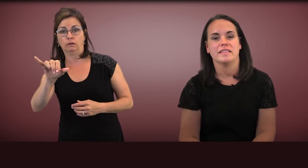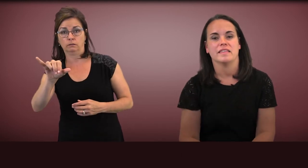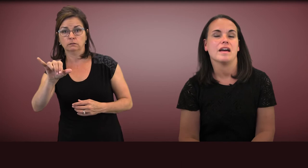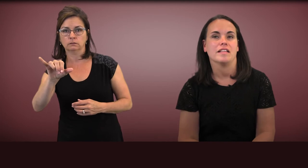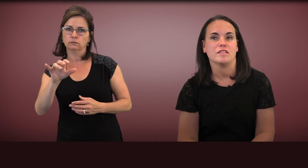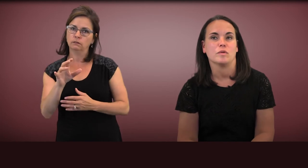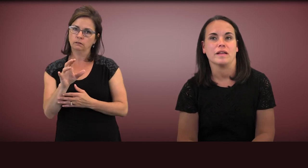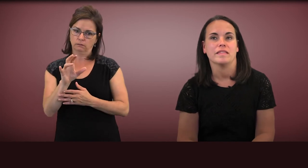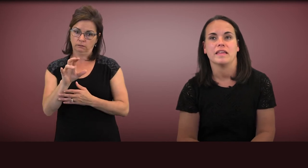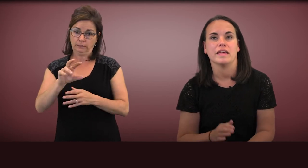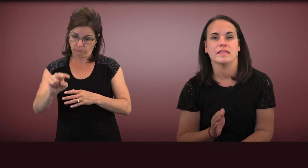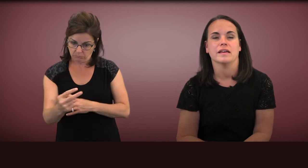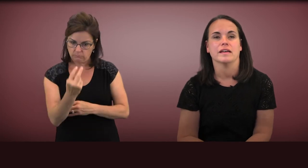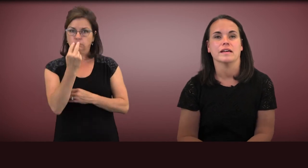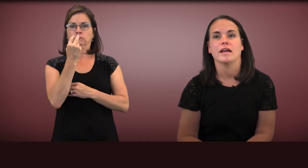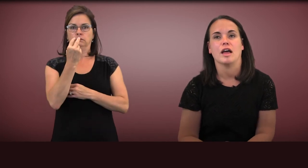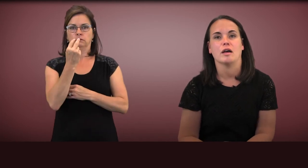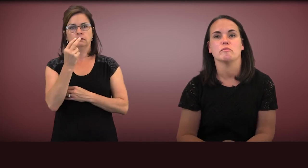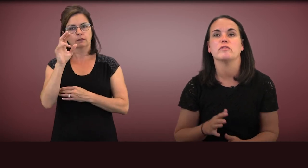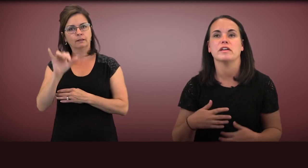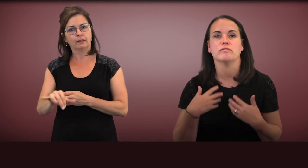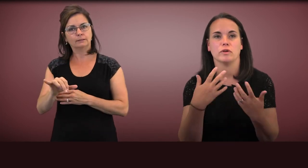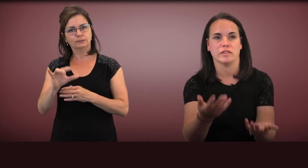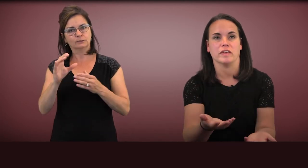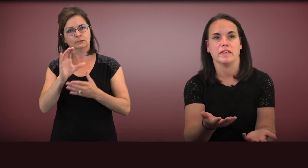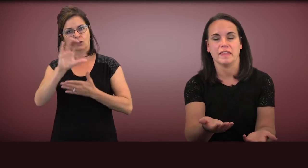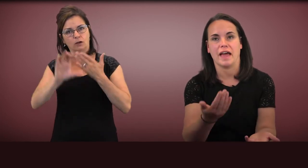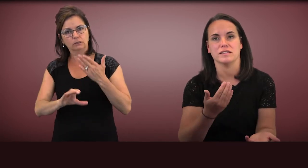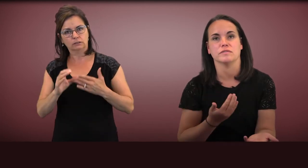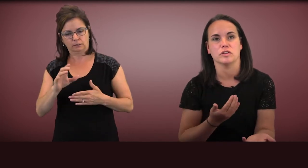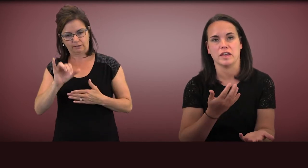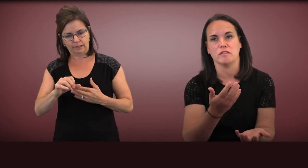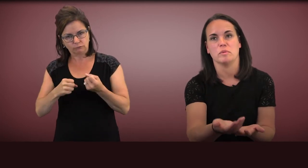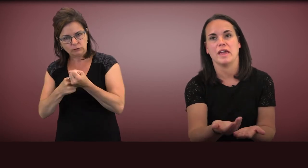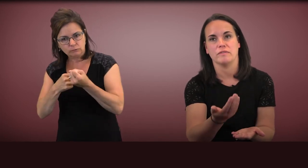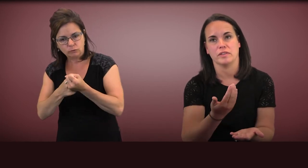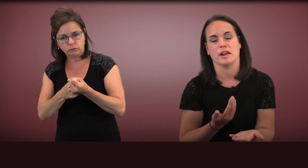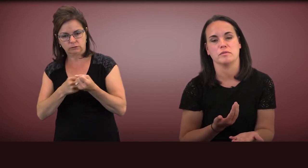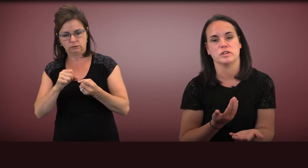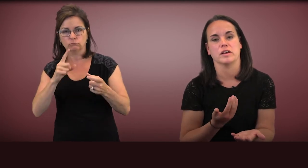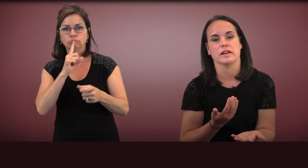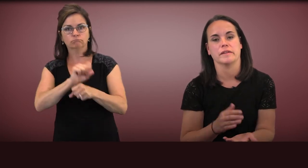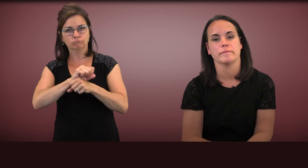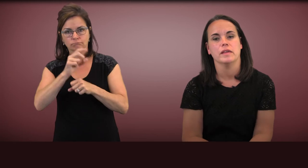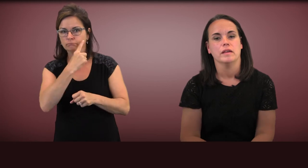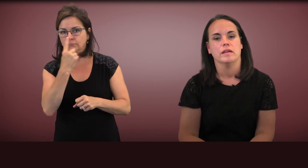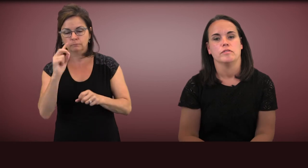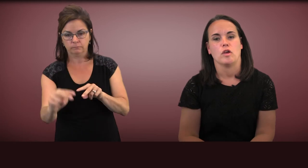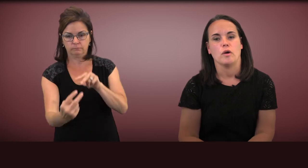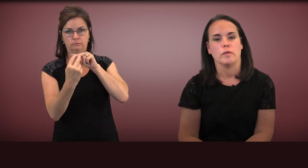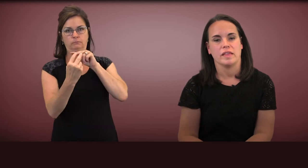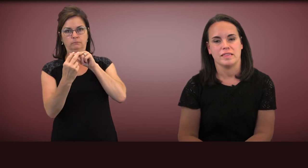That's the consequence, the reinforcing, the act of looking. The behavior that I was targeting.